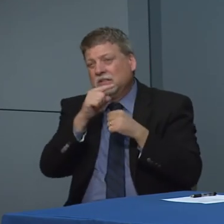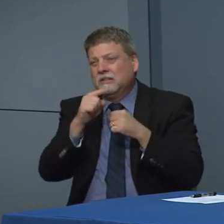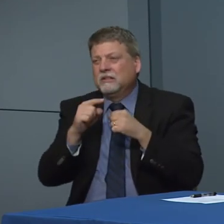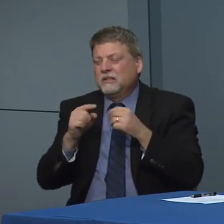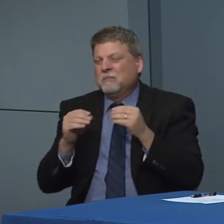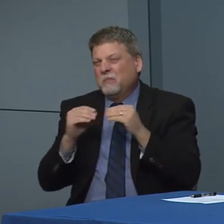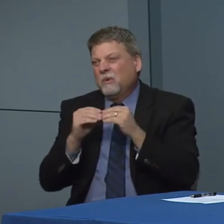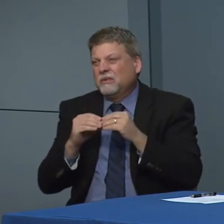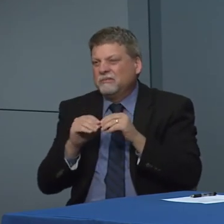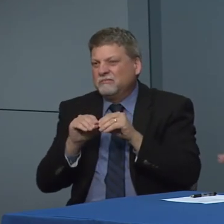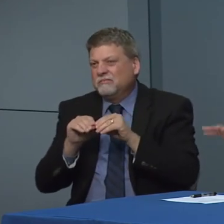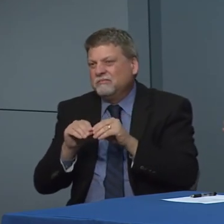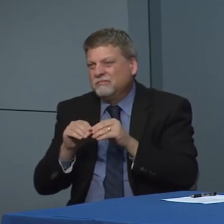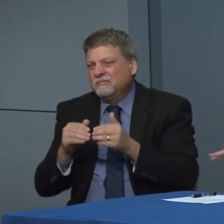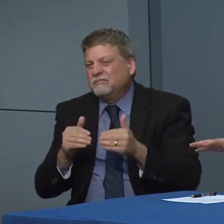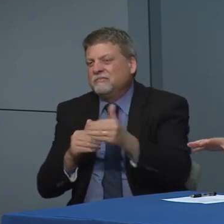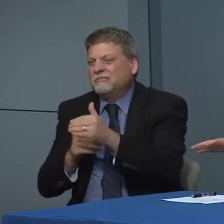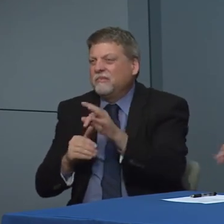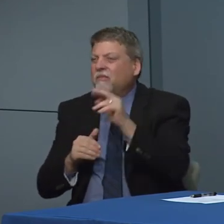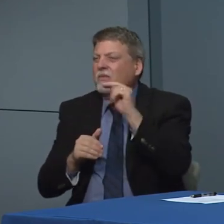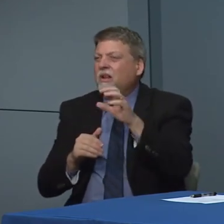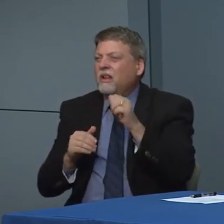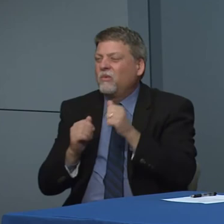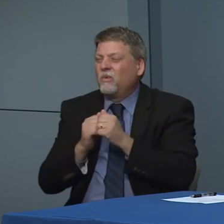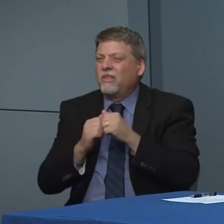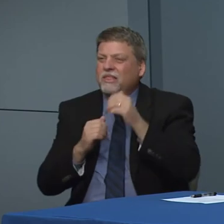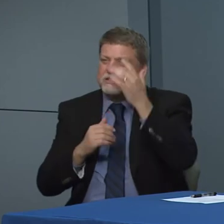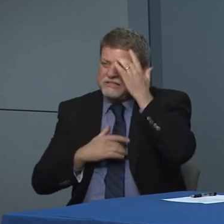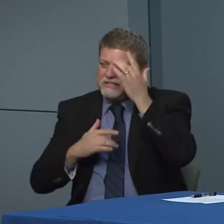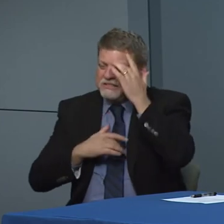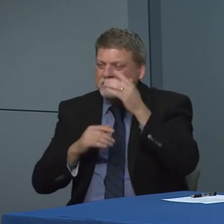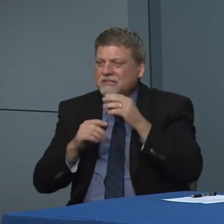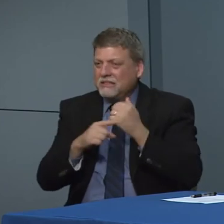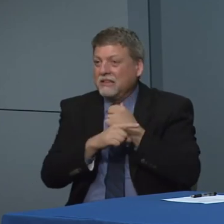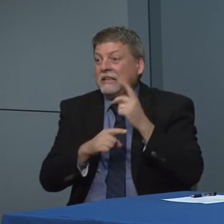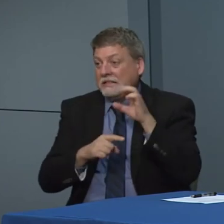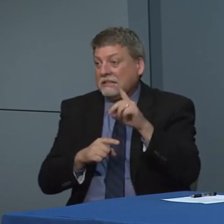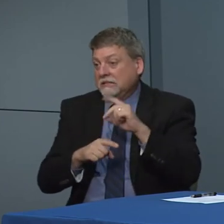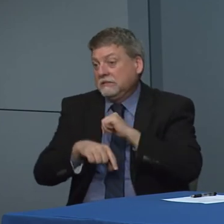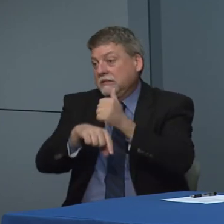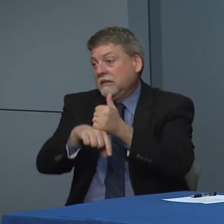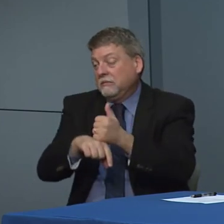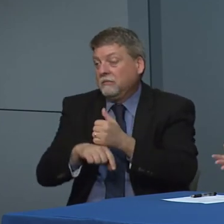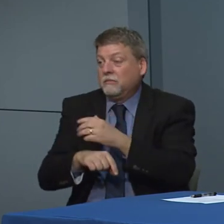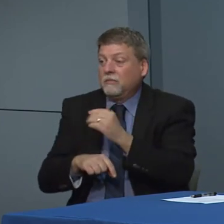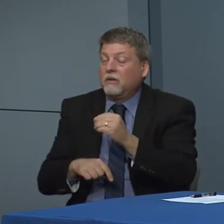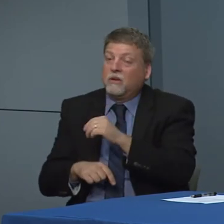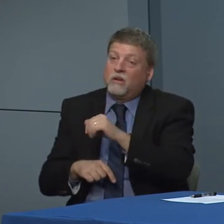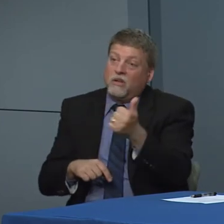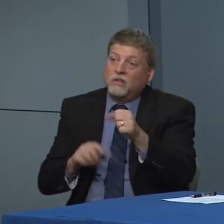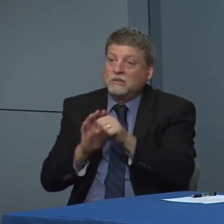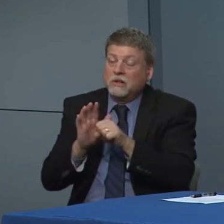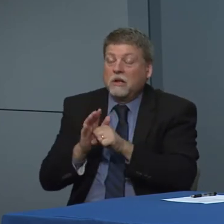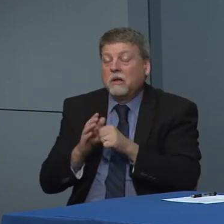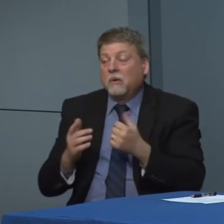seem a little ahead of where North Carolina is in terms of the progression of this heavy use tools like that and other